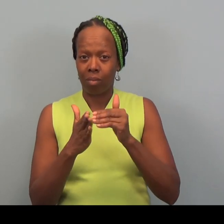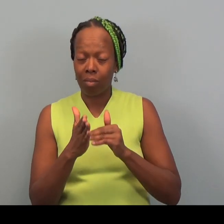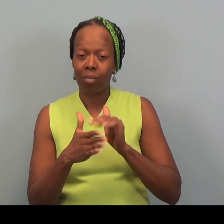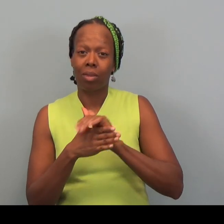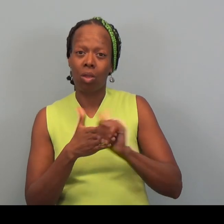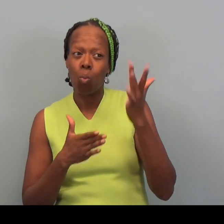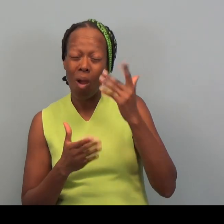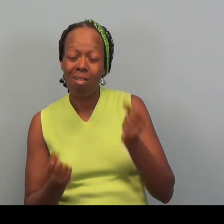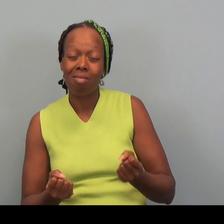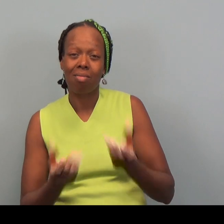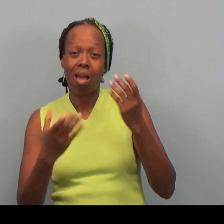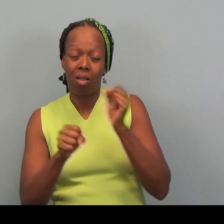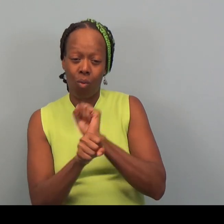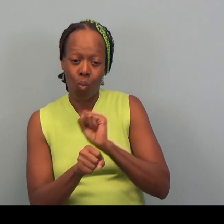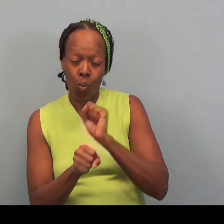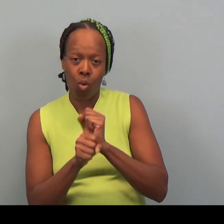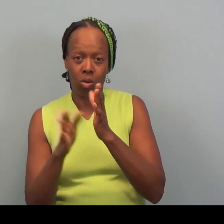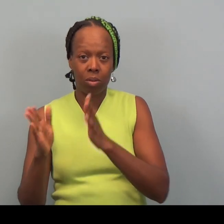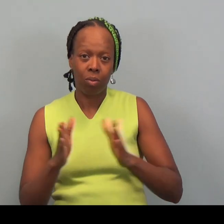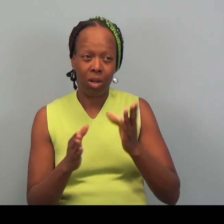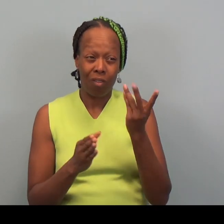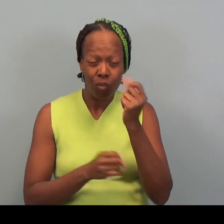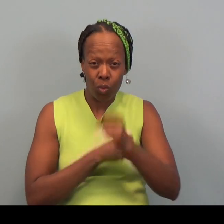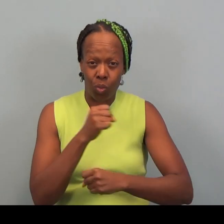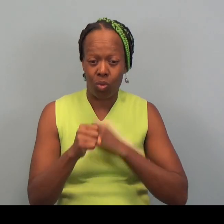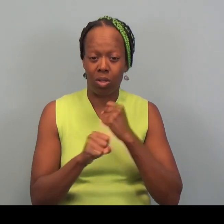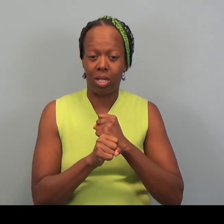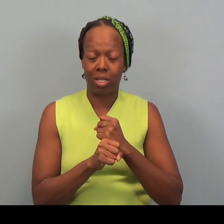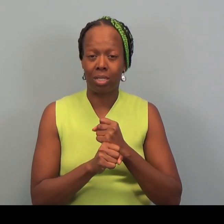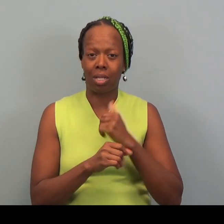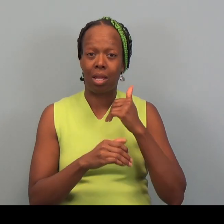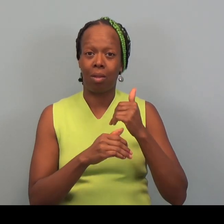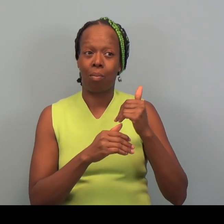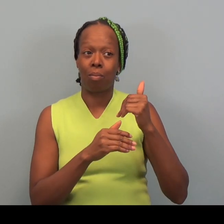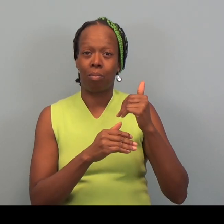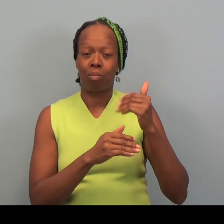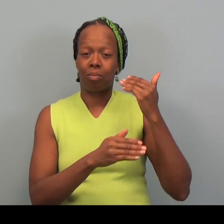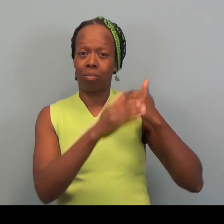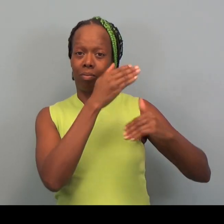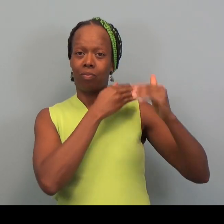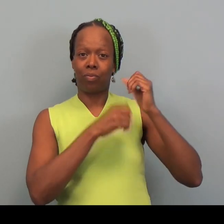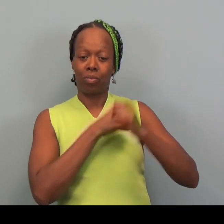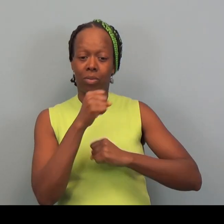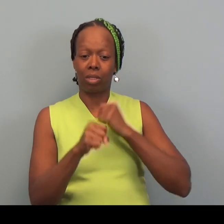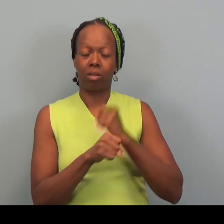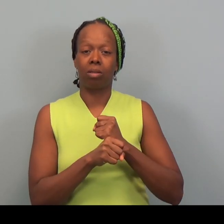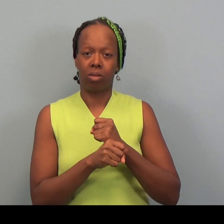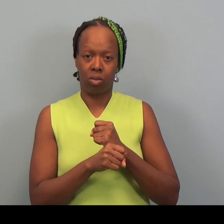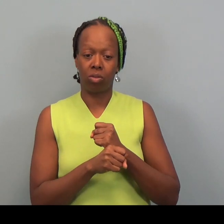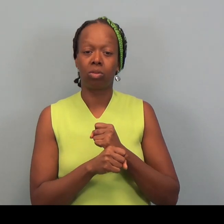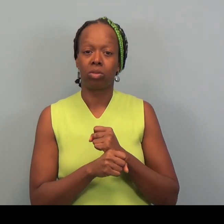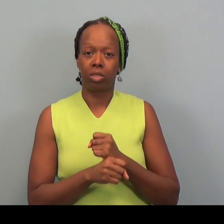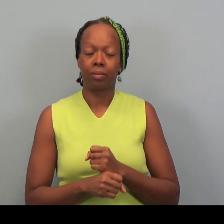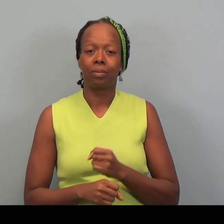because you know that's a lot of work to prepare several years worth of prior year or amended returns.